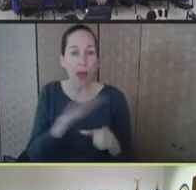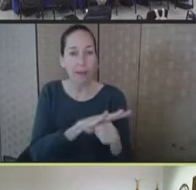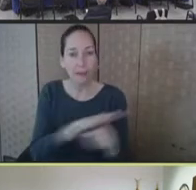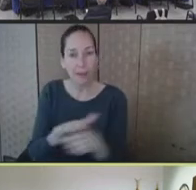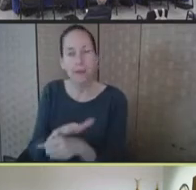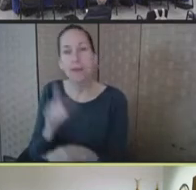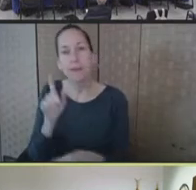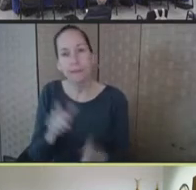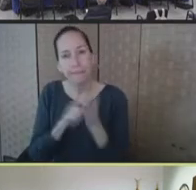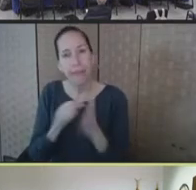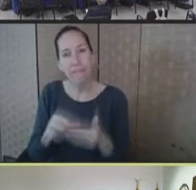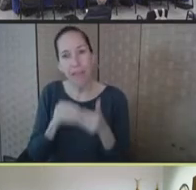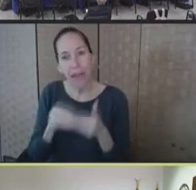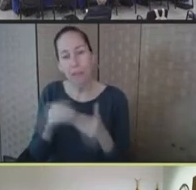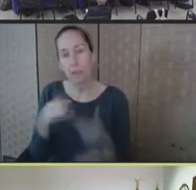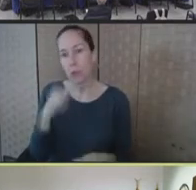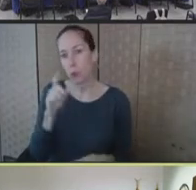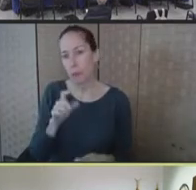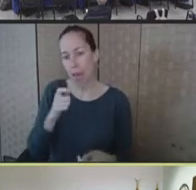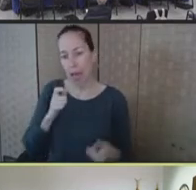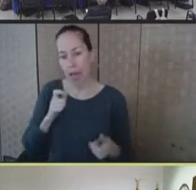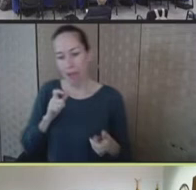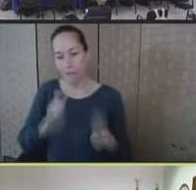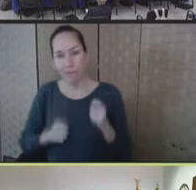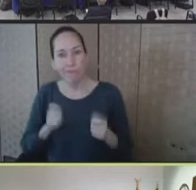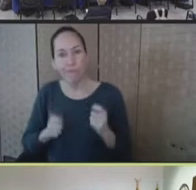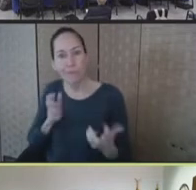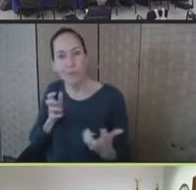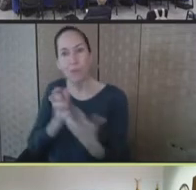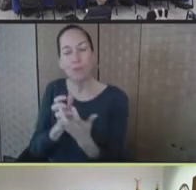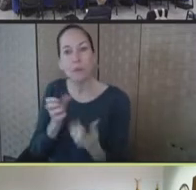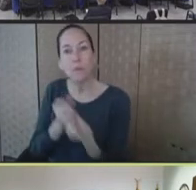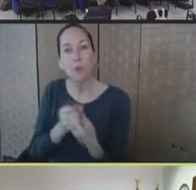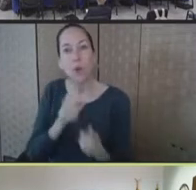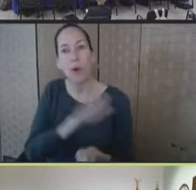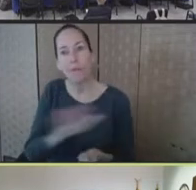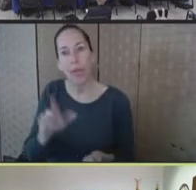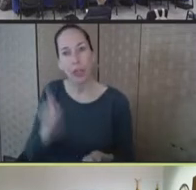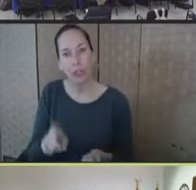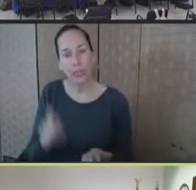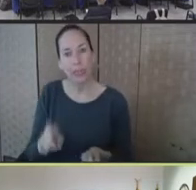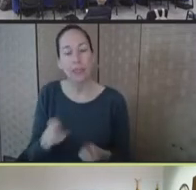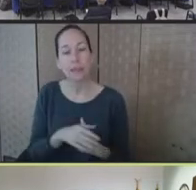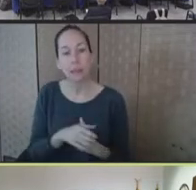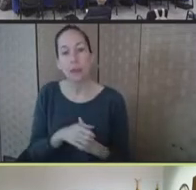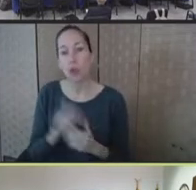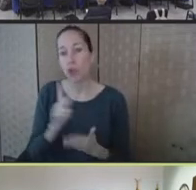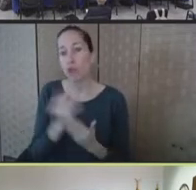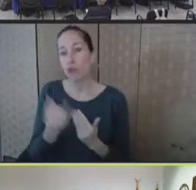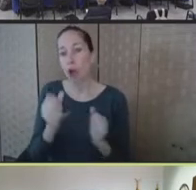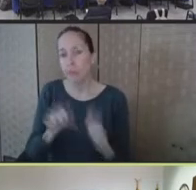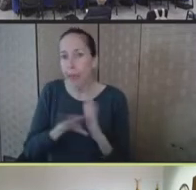to support their needs to move this product forward, and minimize the necessity for state,